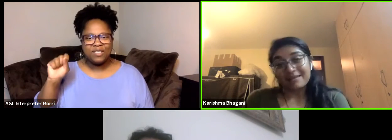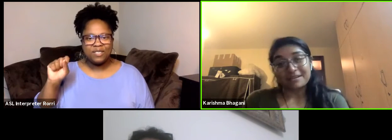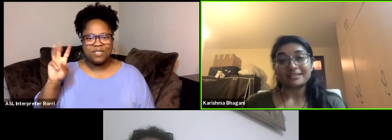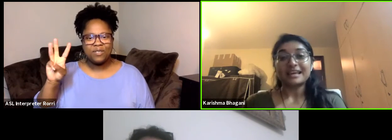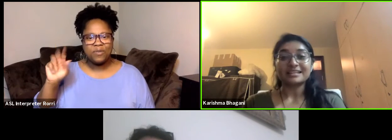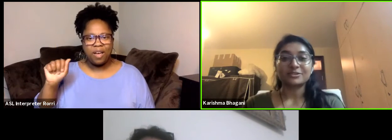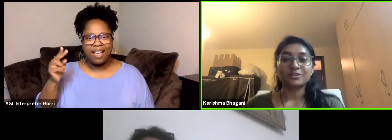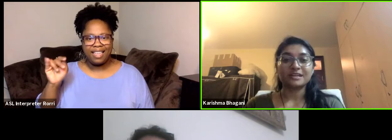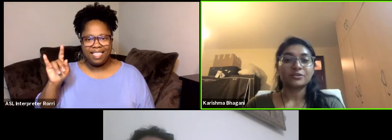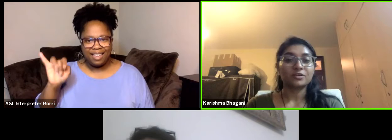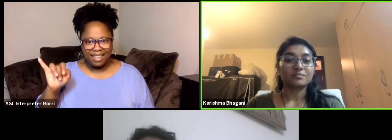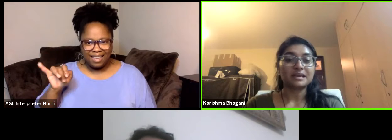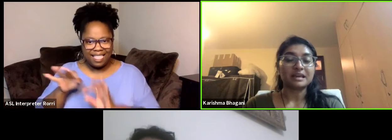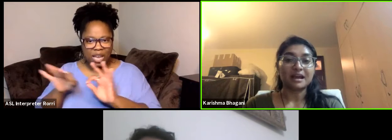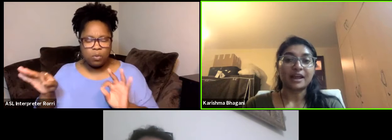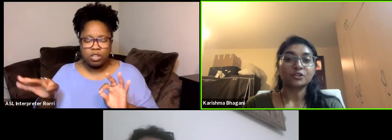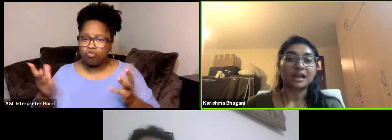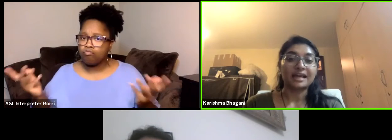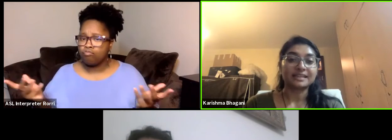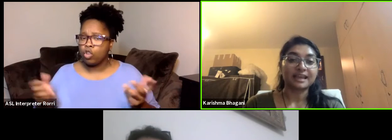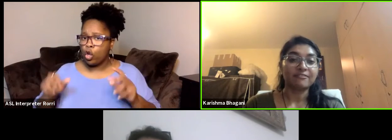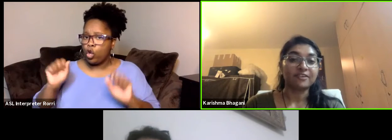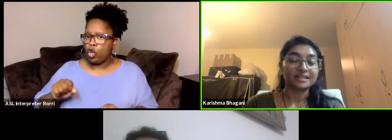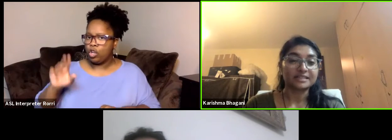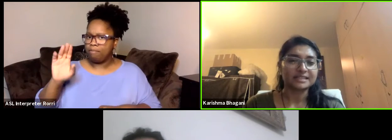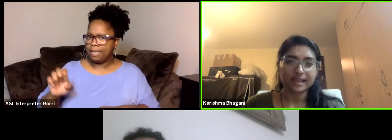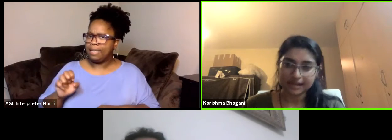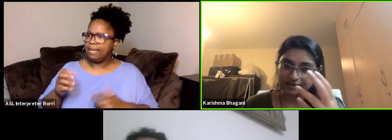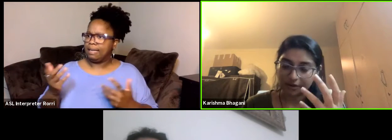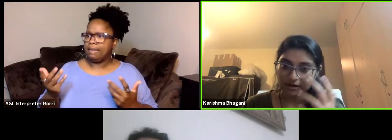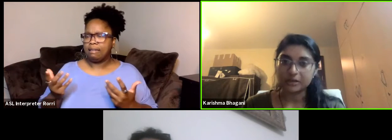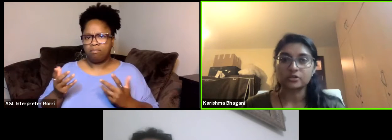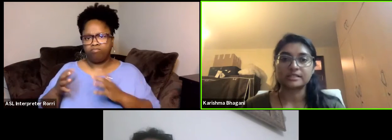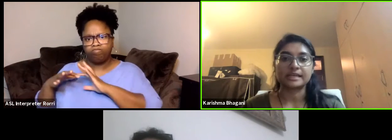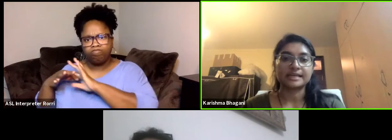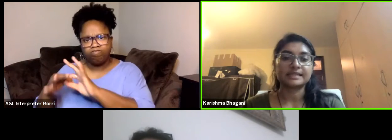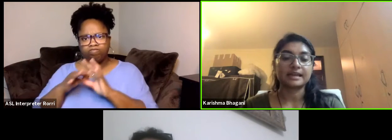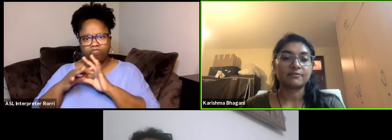I mean, yes it could be a nationalizing effort in Tanzania is a very interesting case study